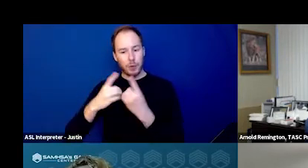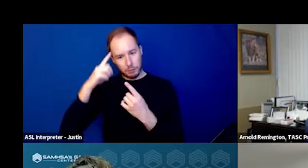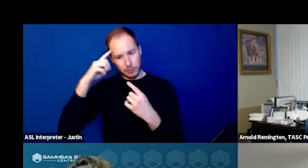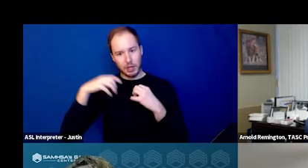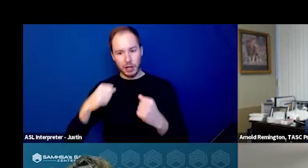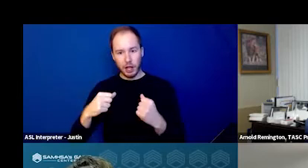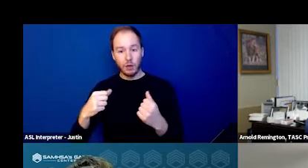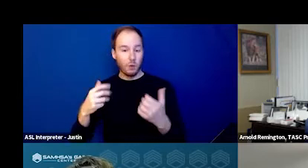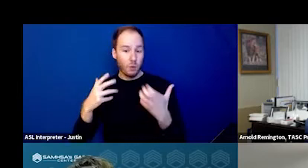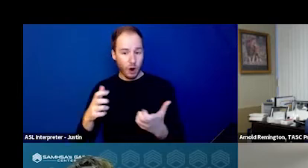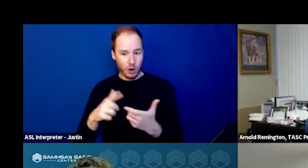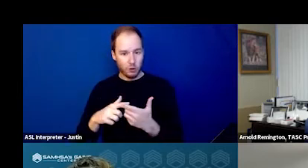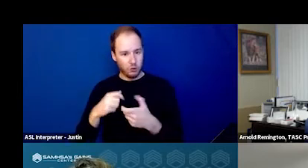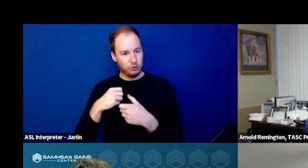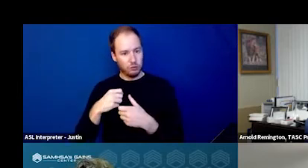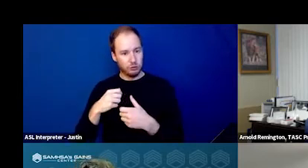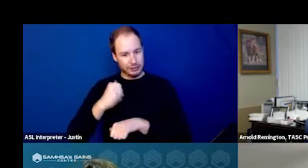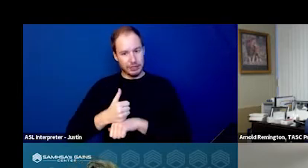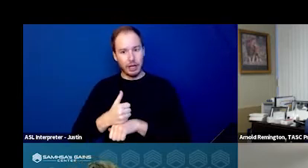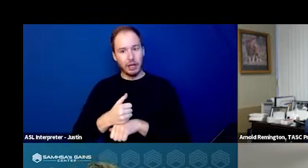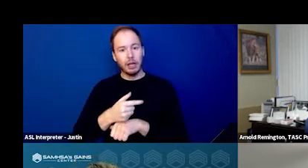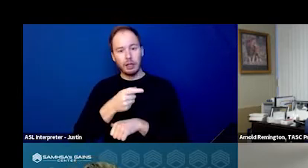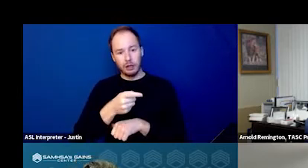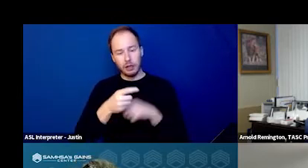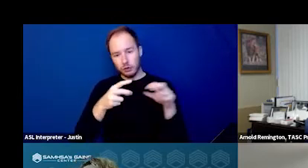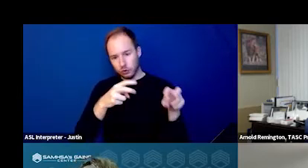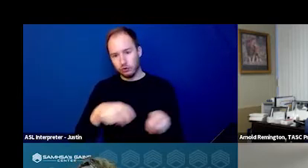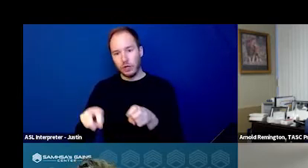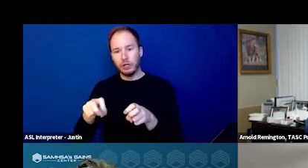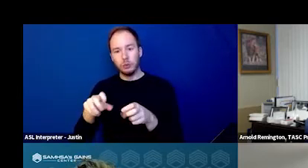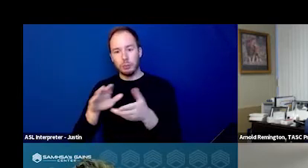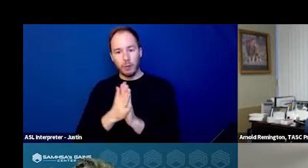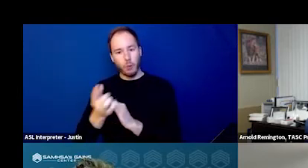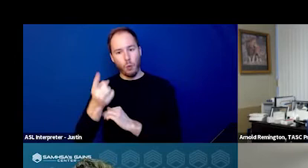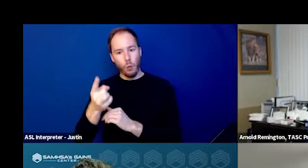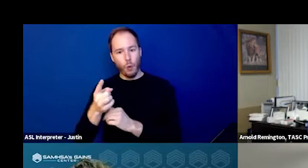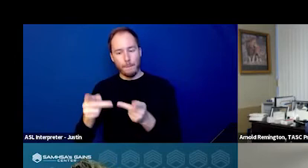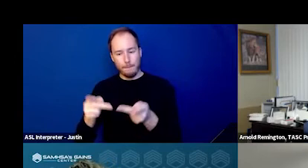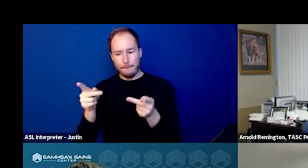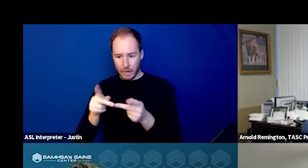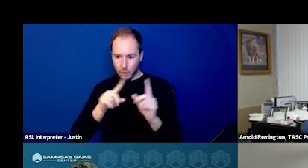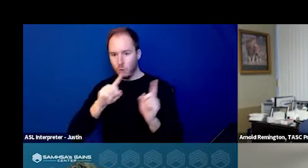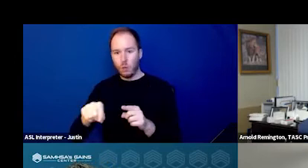to create this transition into a one stop assessment center for the,